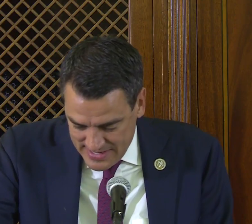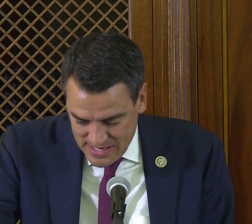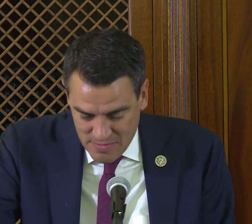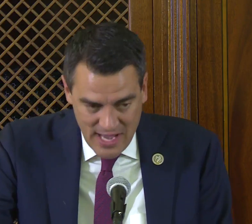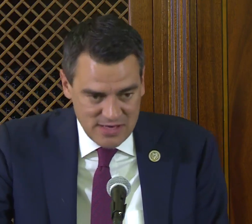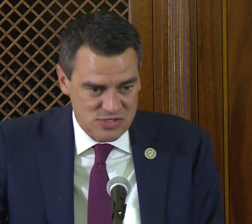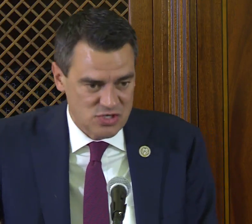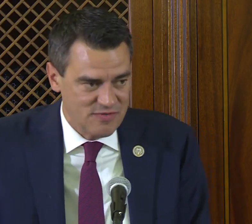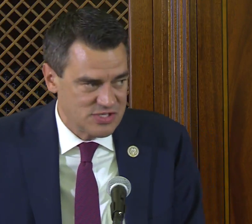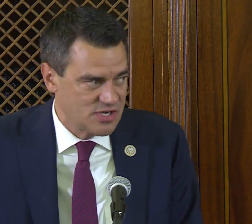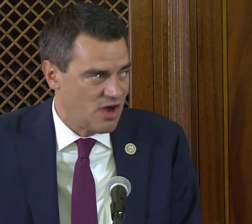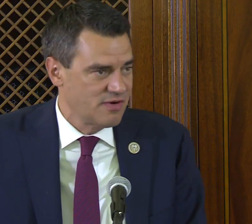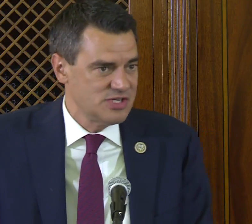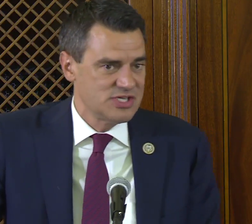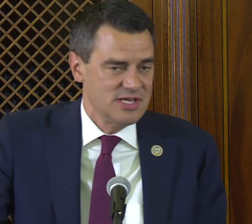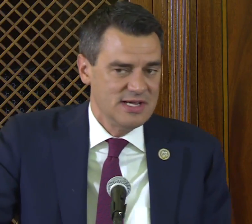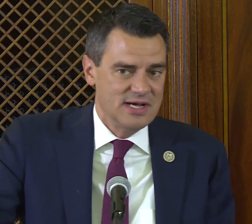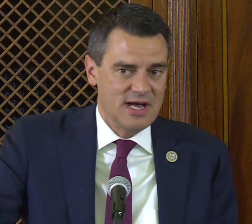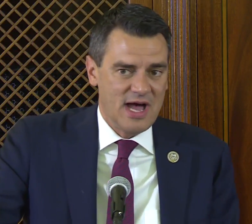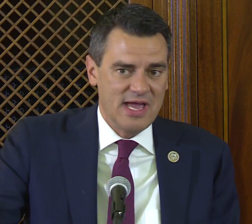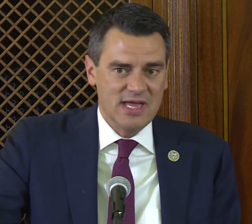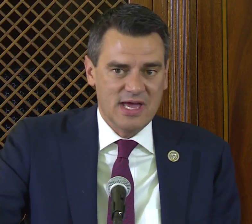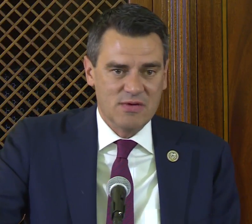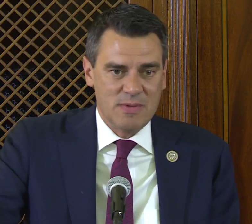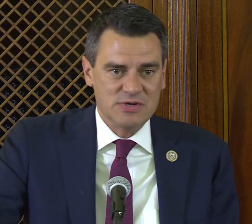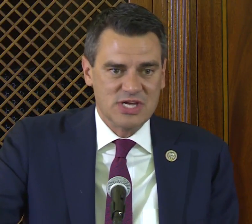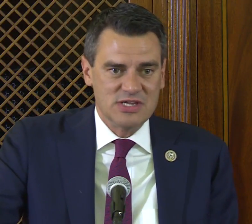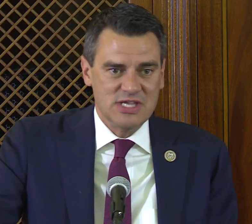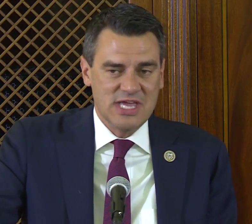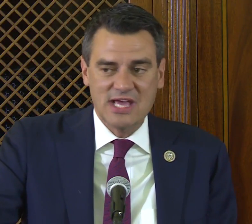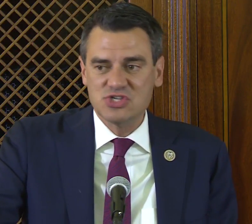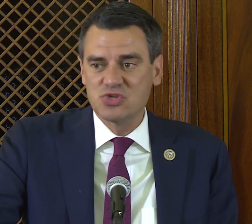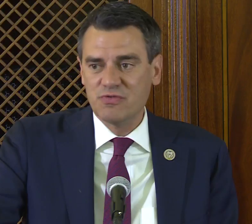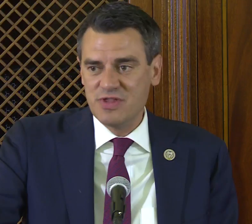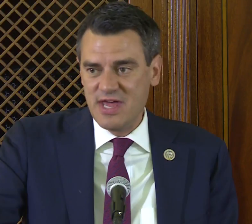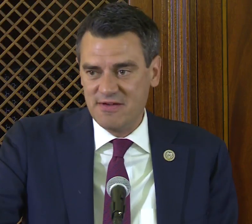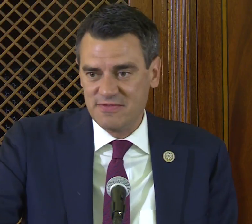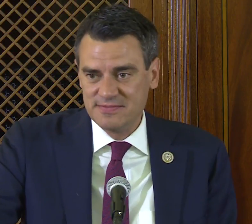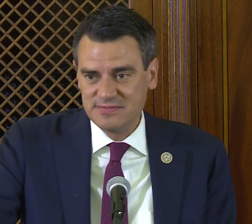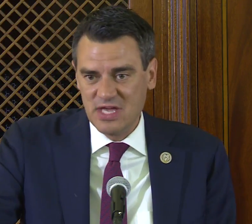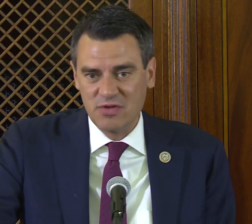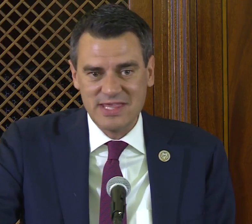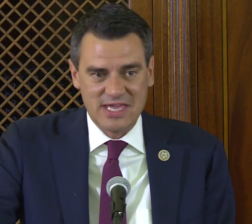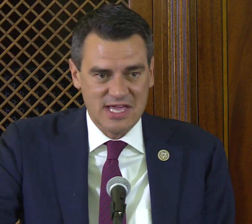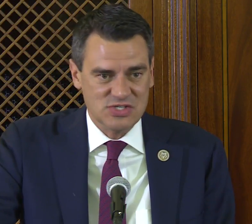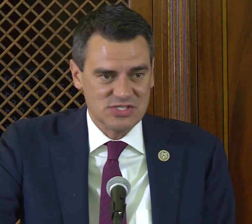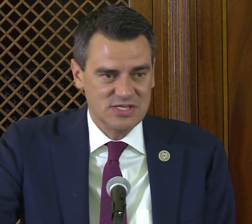In my service in Congress, I represent the Kansas School for the Deaf in Olathe, Kansas.